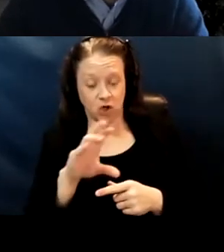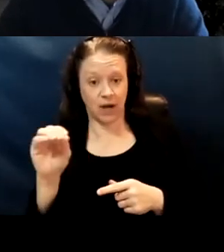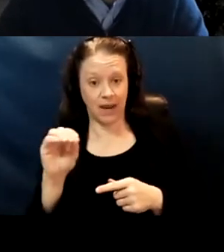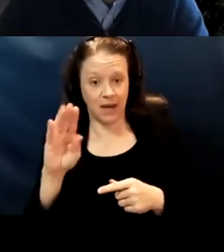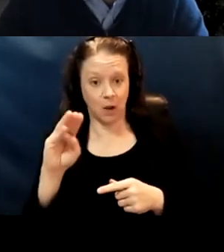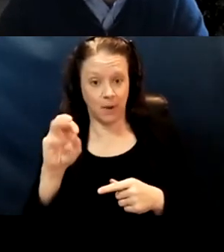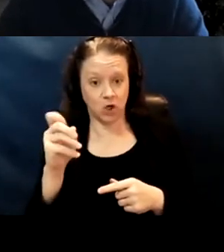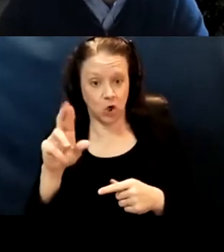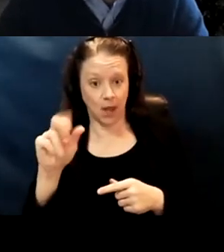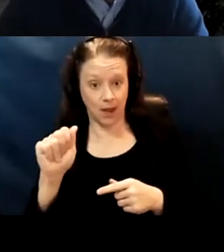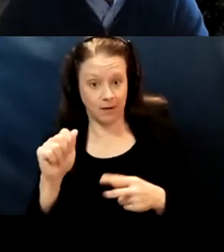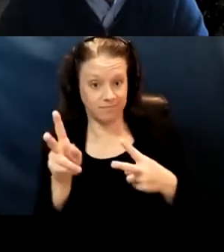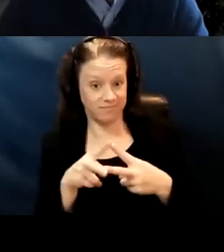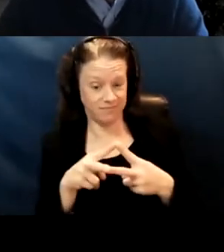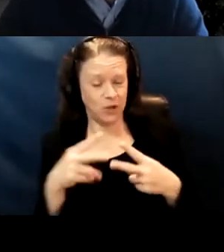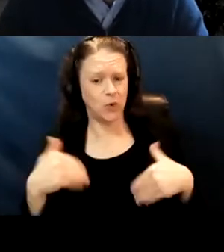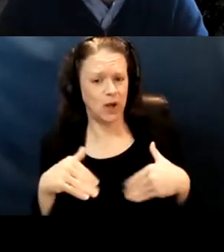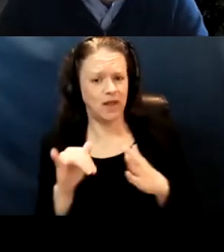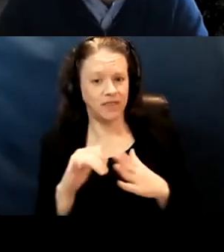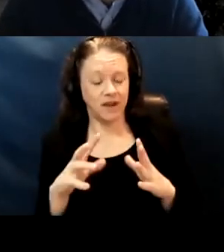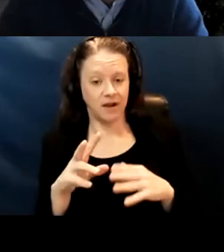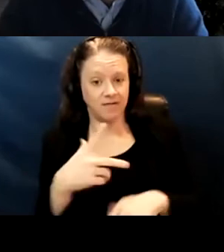and after a while they don't wanna deploy